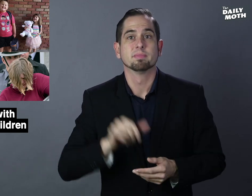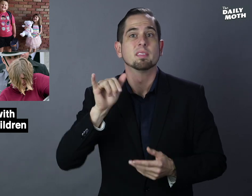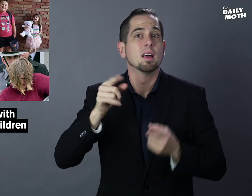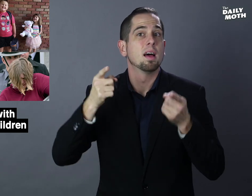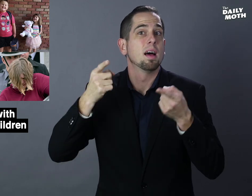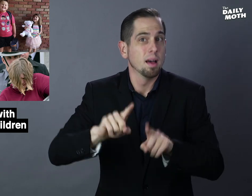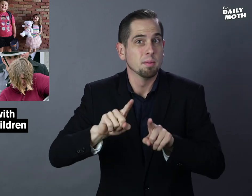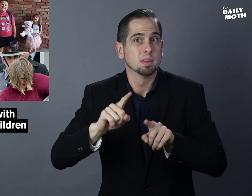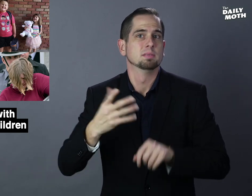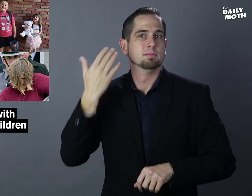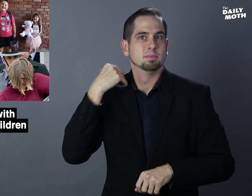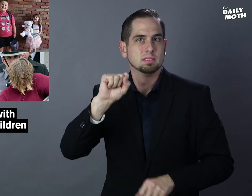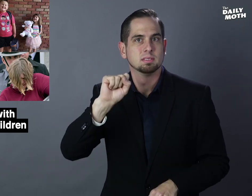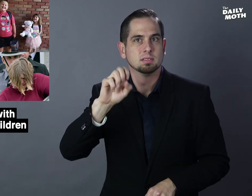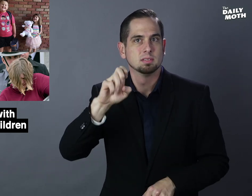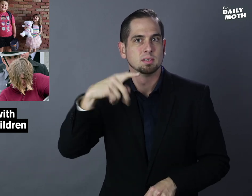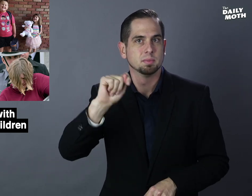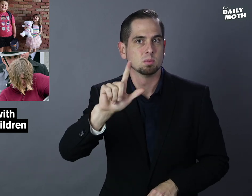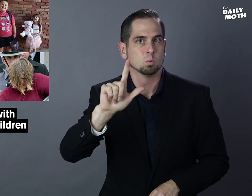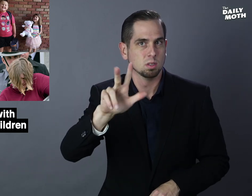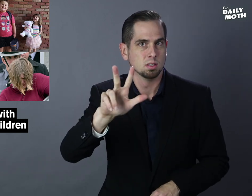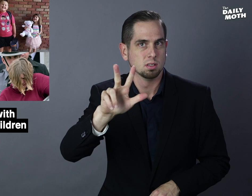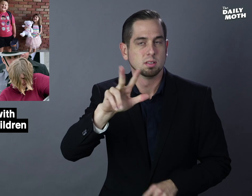The incident was on September 23.